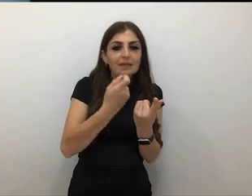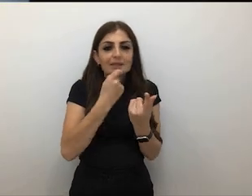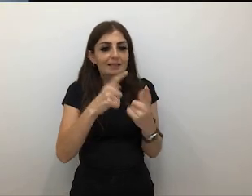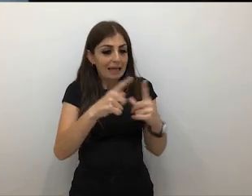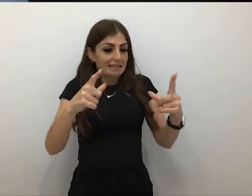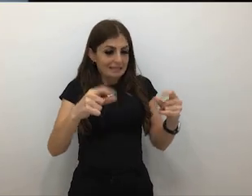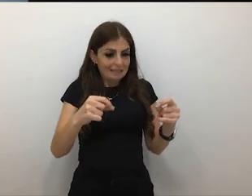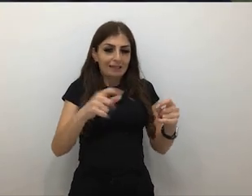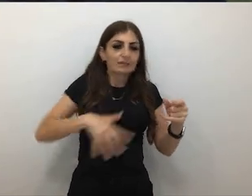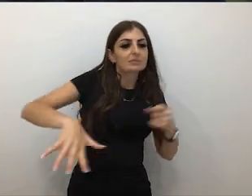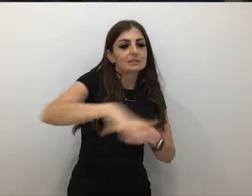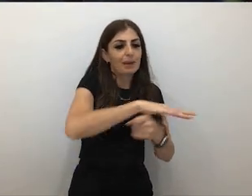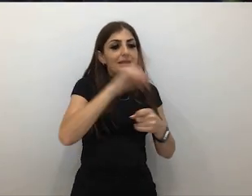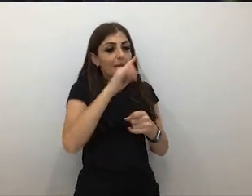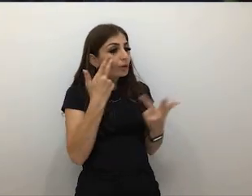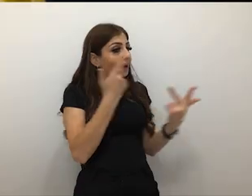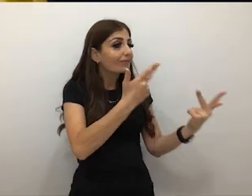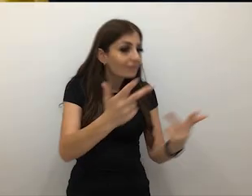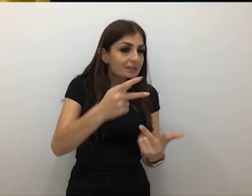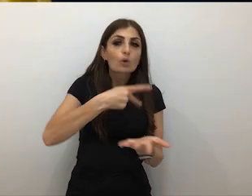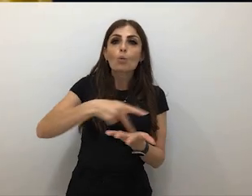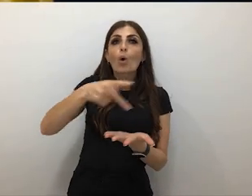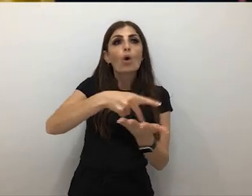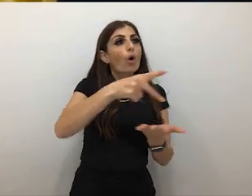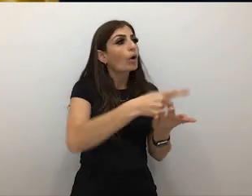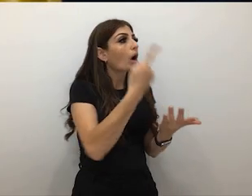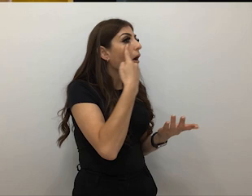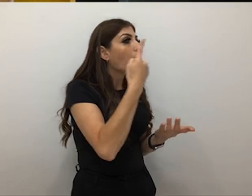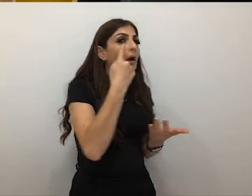come and visit and walk through and have it be kind of open to anyone,